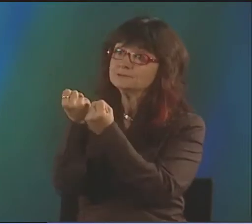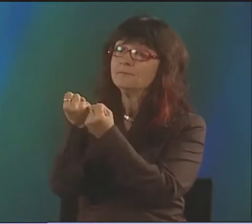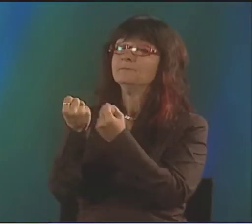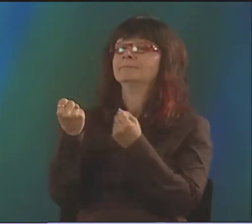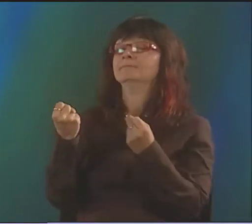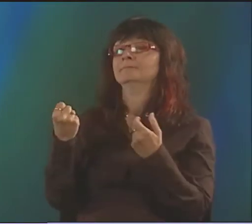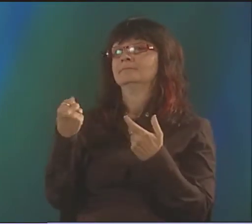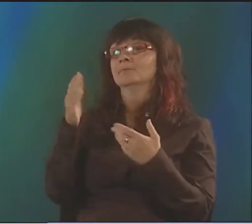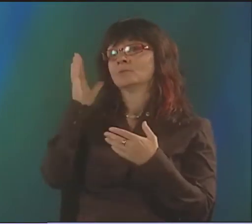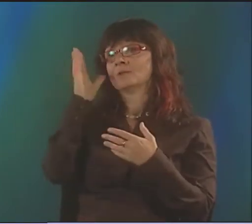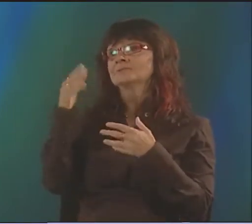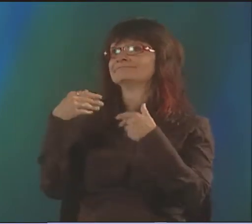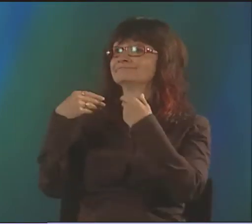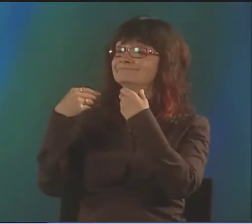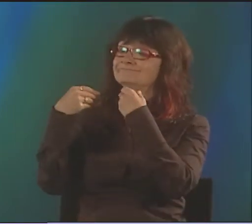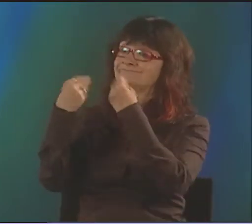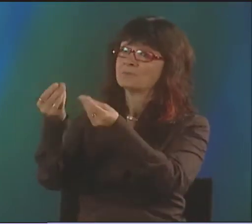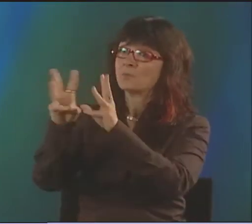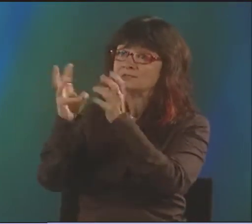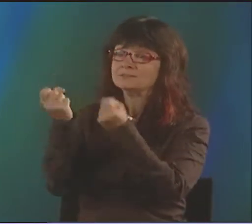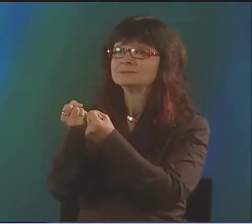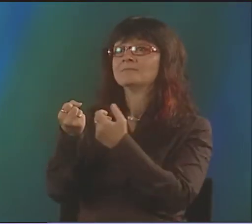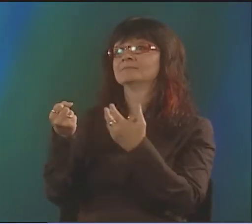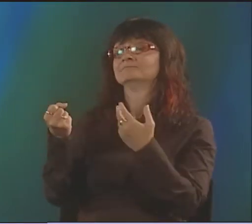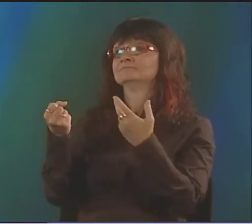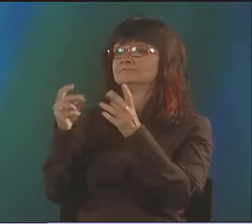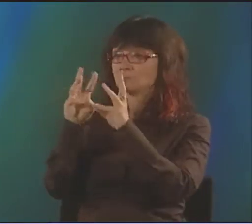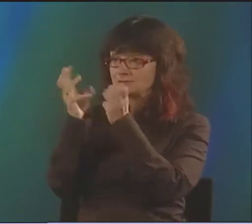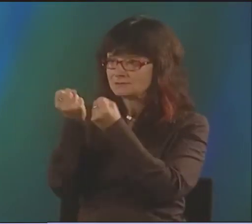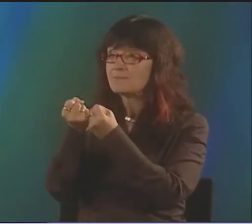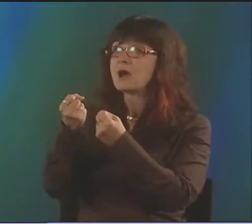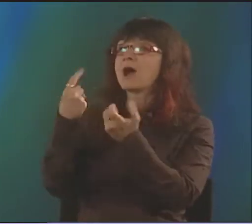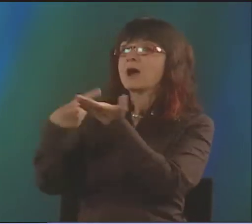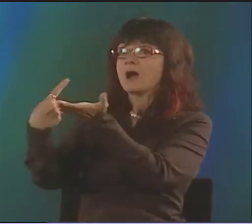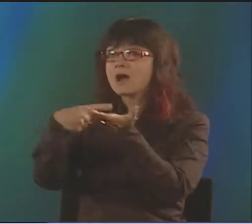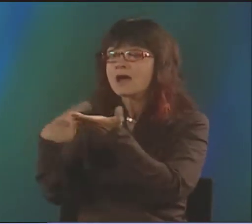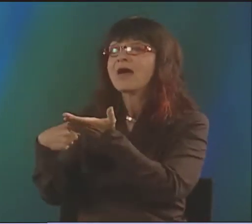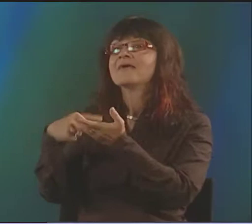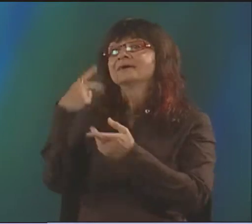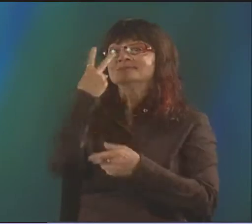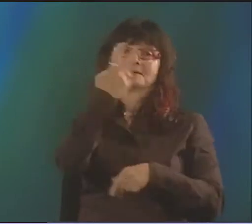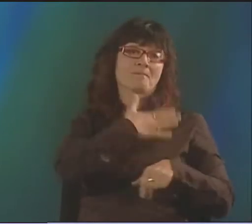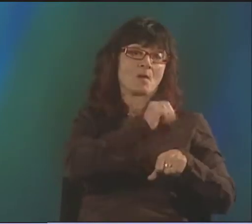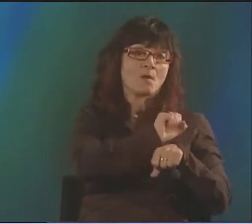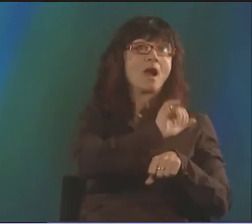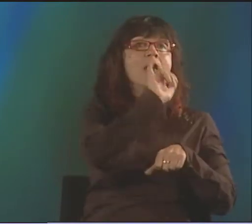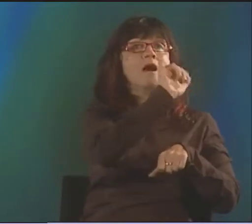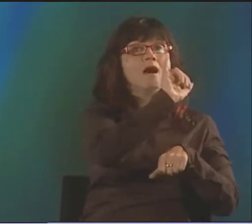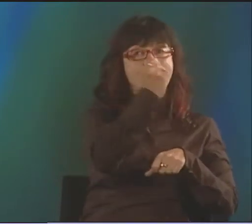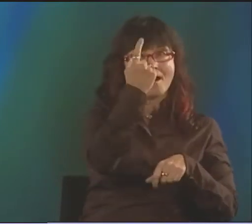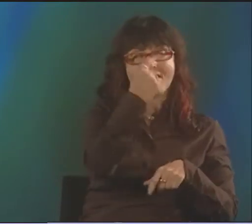WANTING TO TALK AFTERWARDS OR HAVE A WORKSHOP. AND SO SOMETIMES I WOULD PROVIDE A WORKSHOP AND WE'D HAVE THESE DISCUSSIONS,